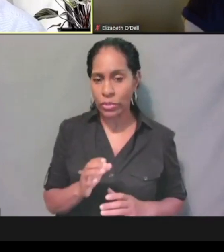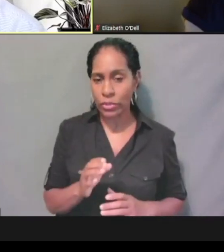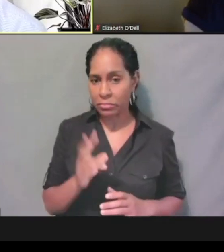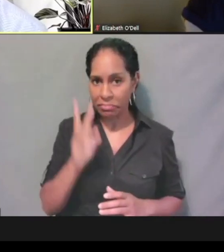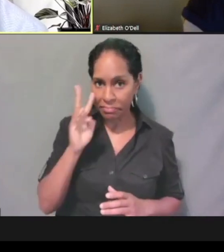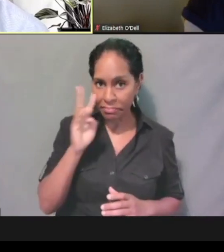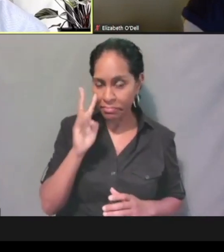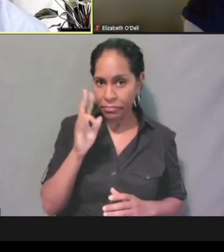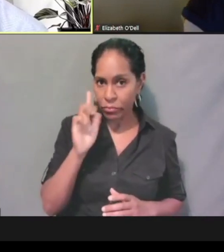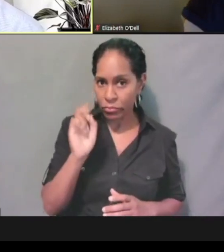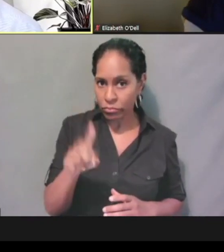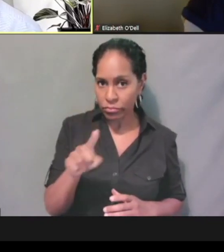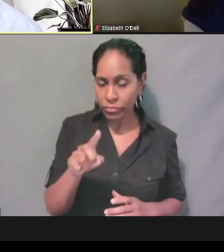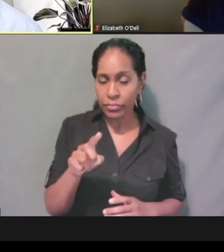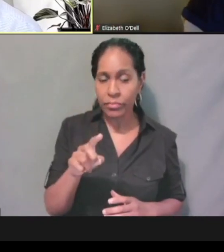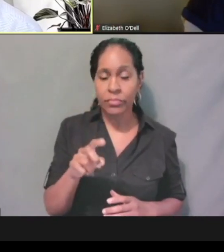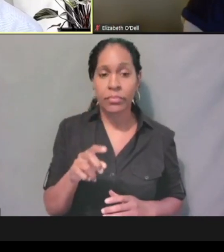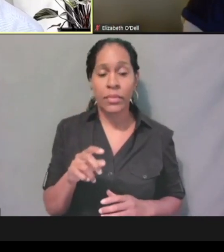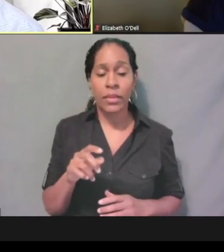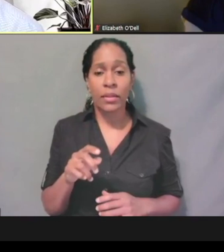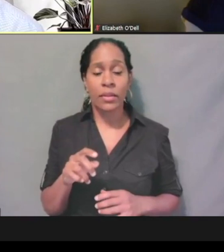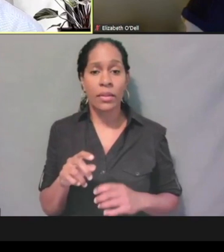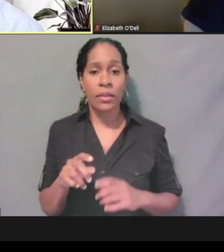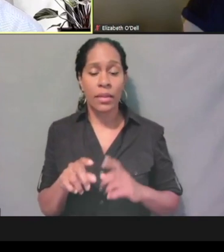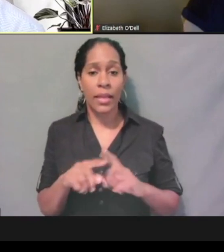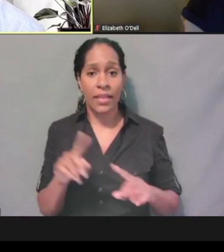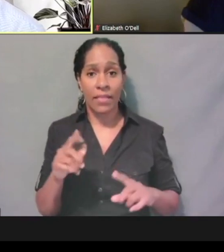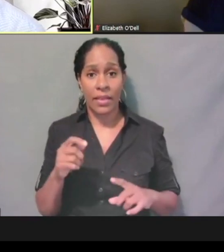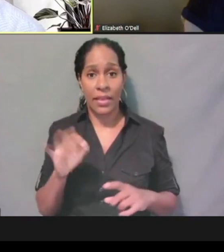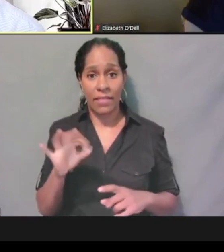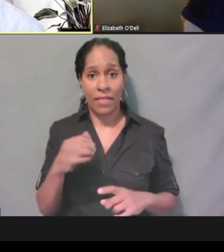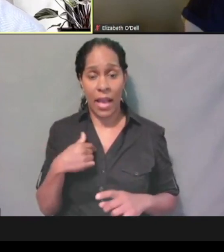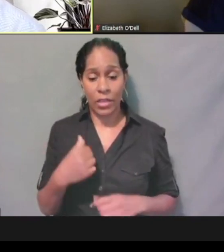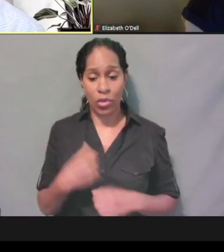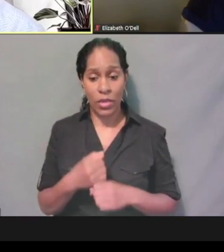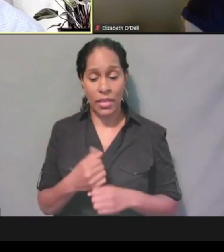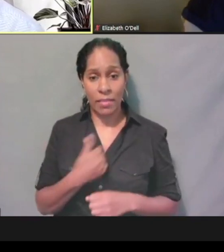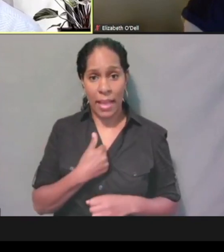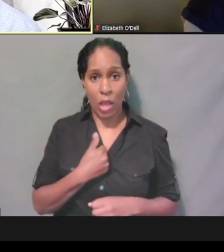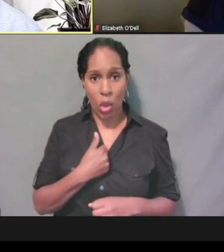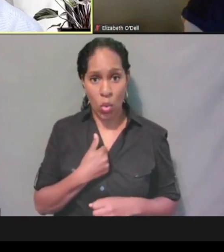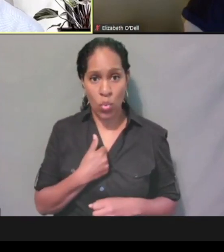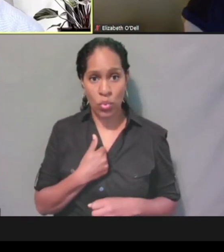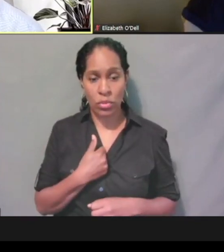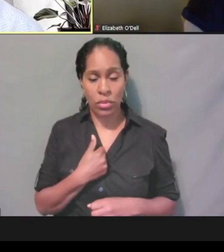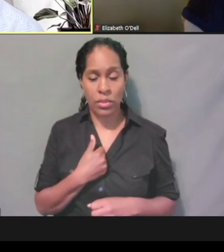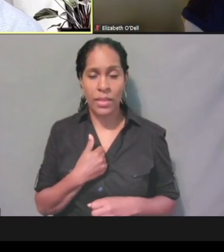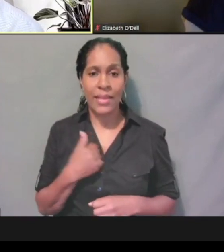Whereas if I created my NCID and my own case, then I would be the one to call up and say,